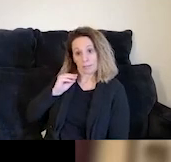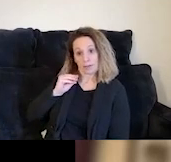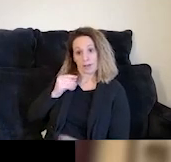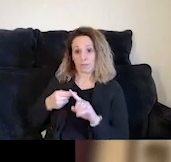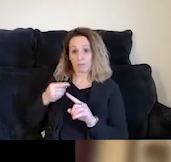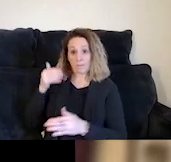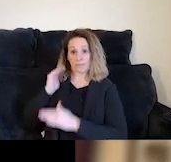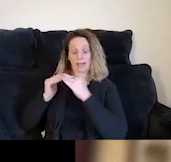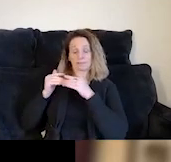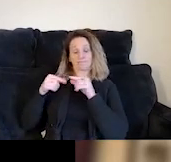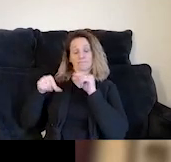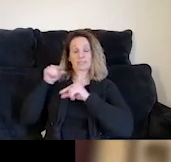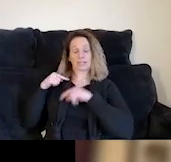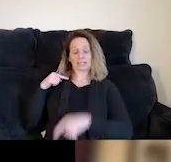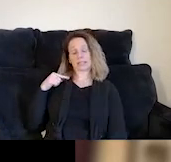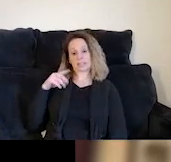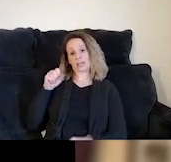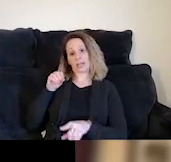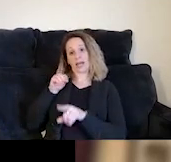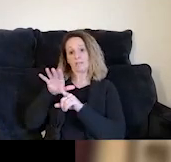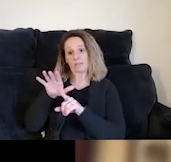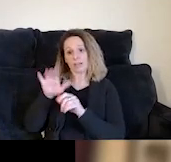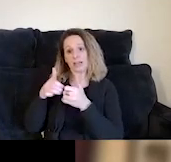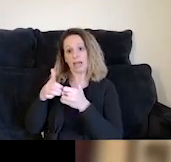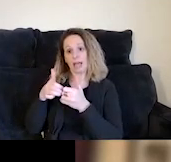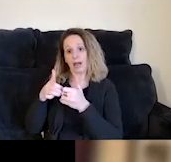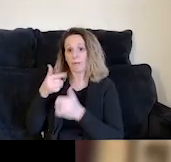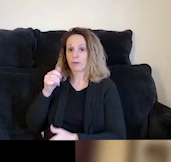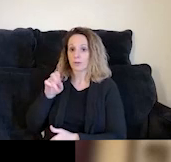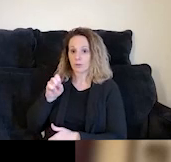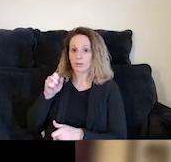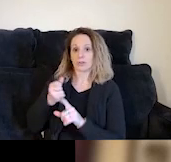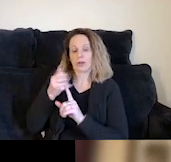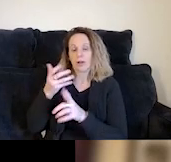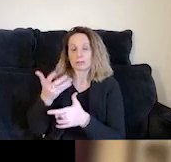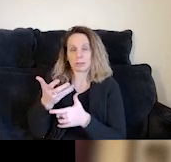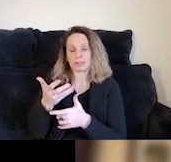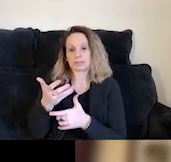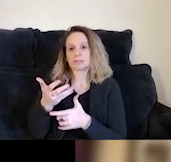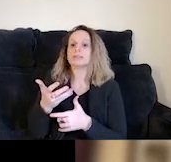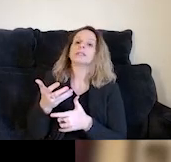might have, might affect the way your genes are expressed, let along the abuse and chronic stress